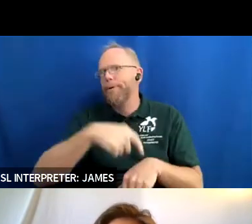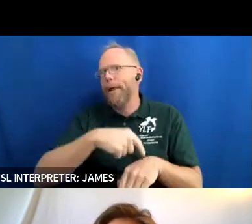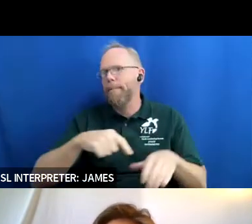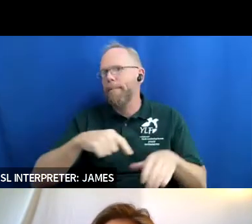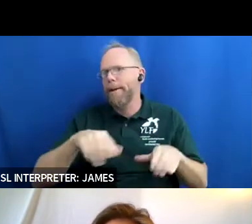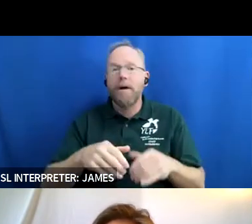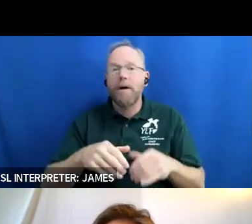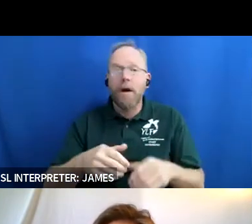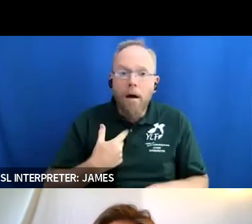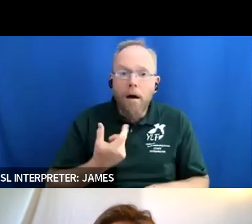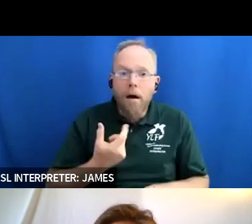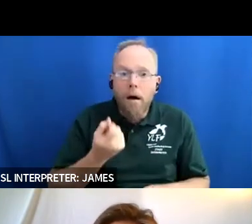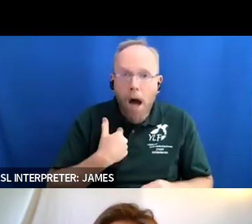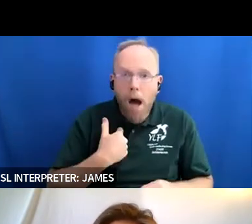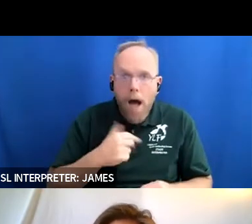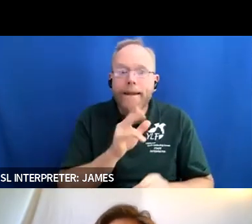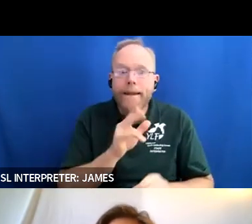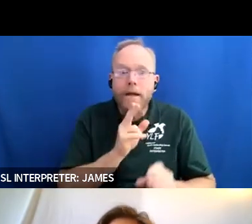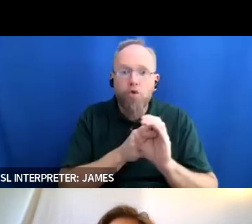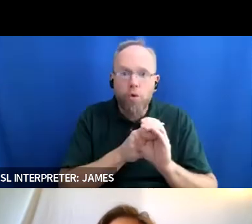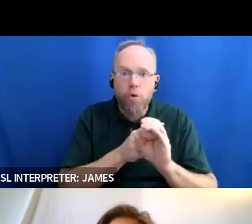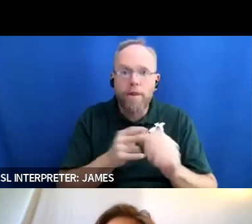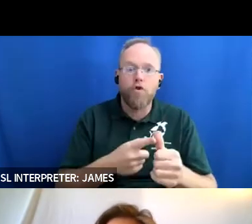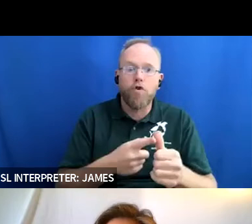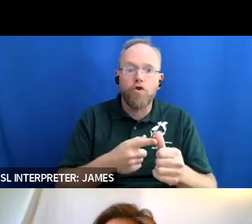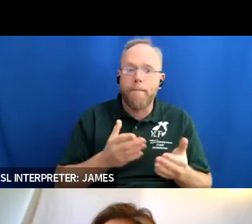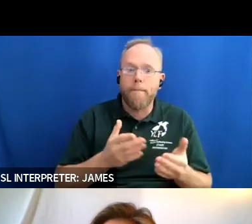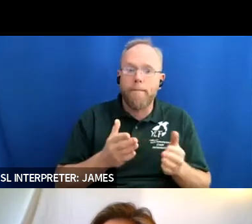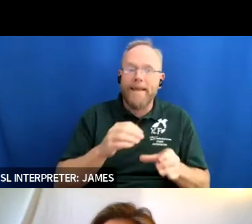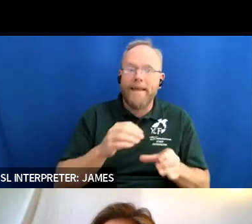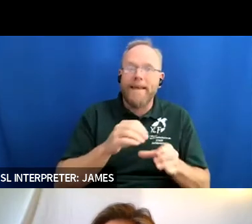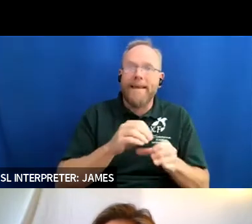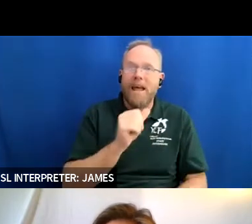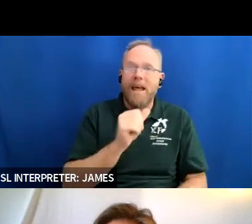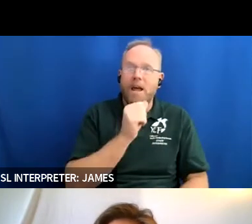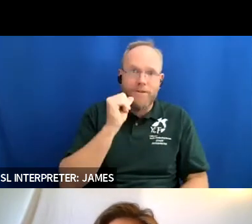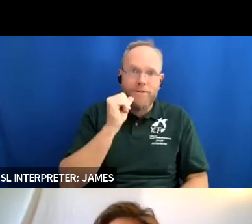of the first ylf in arizona so i didn't really know what to expect there wasn't anything i could